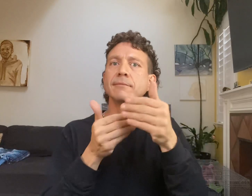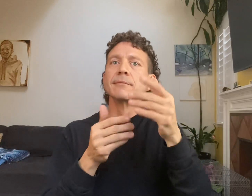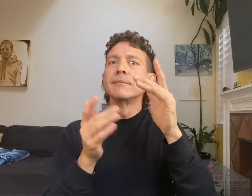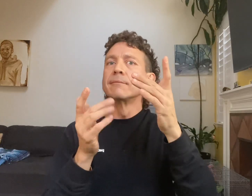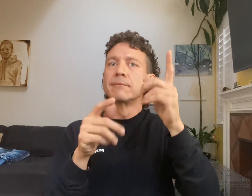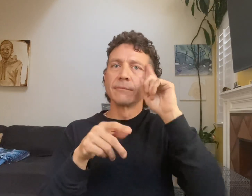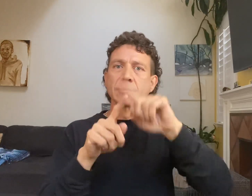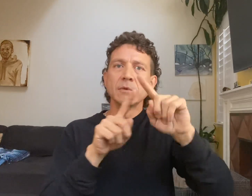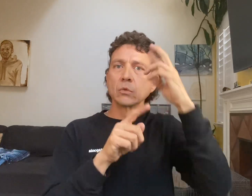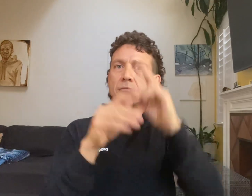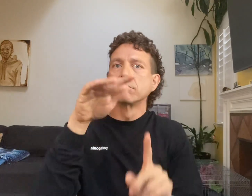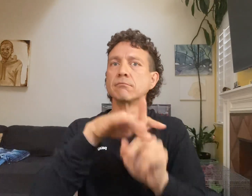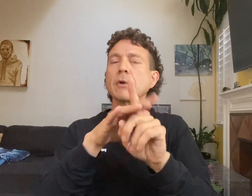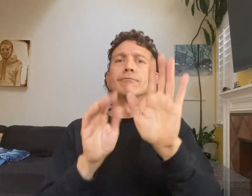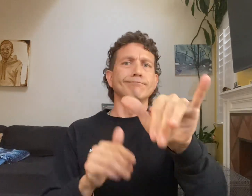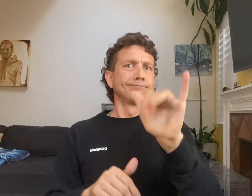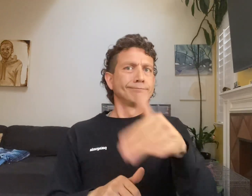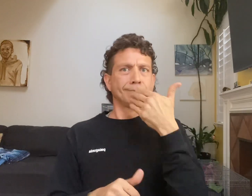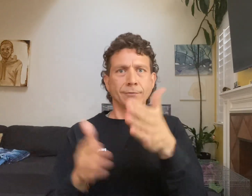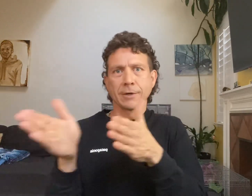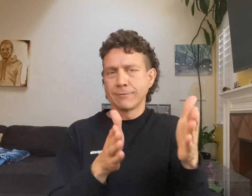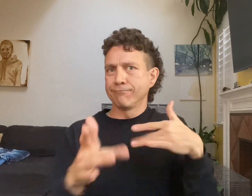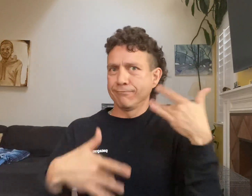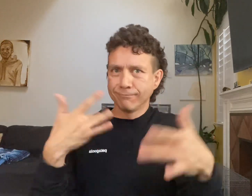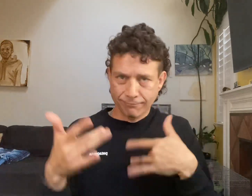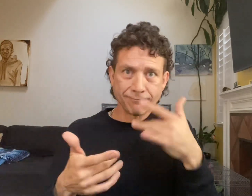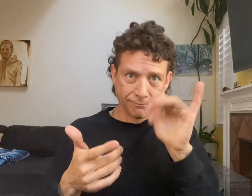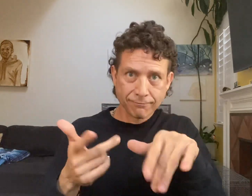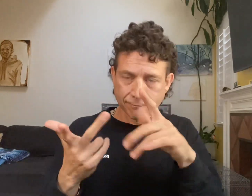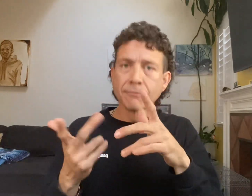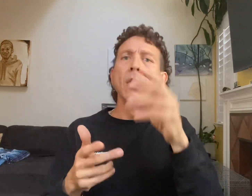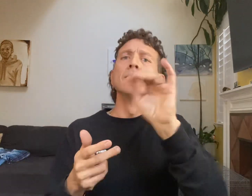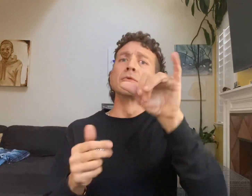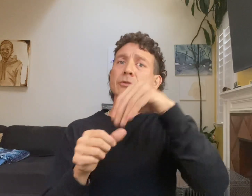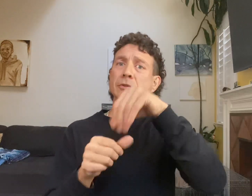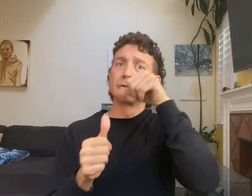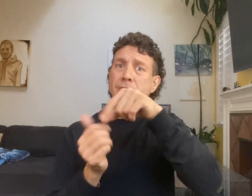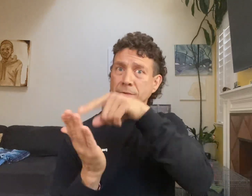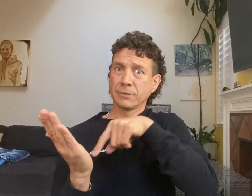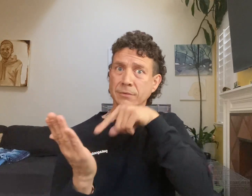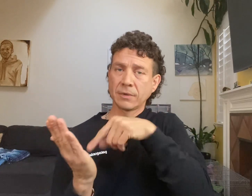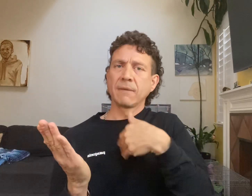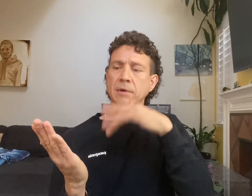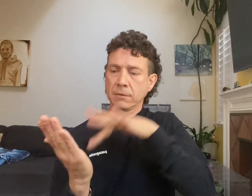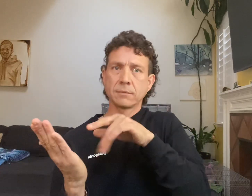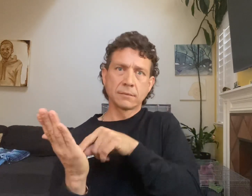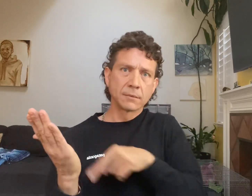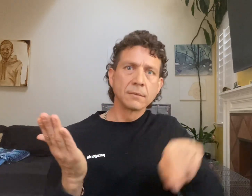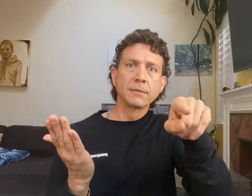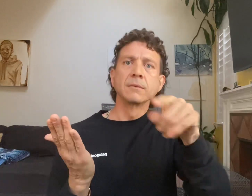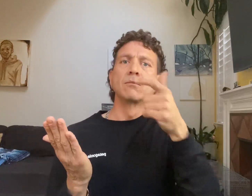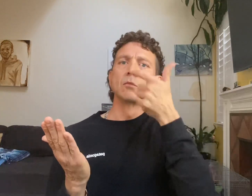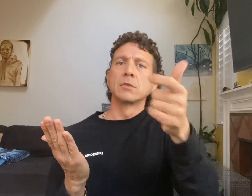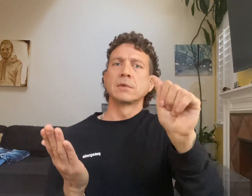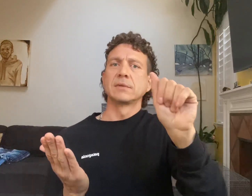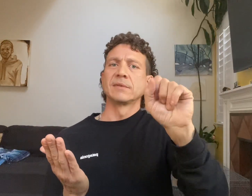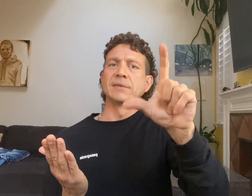for whatsoever reasons that may come up in near future which is a good plan also there is a link to youtube video